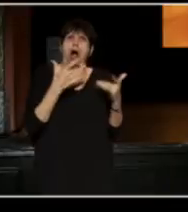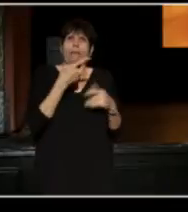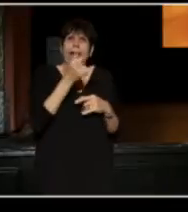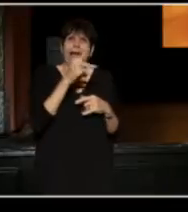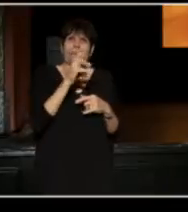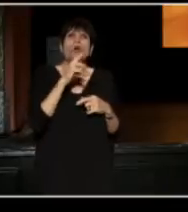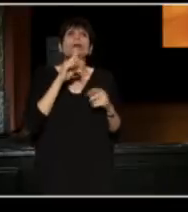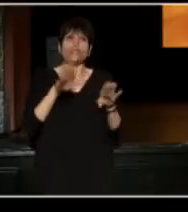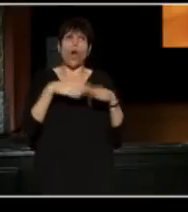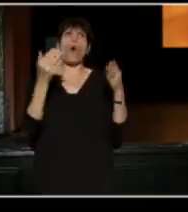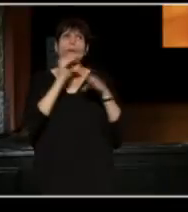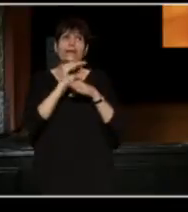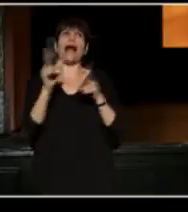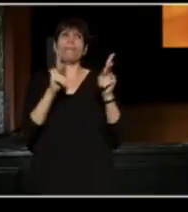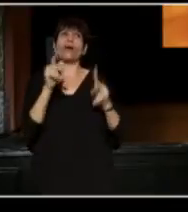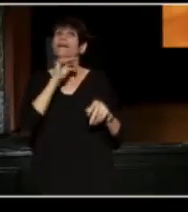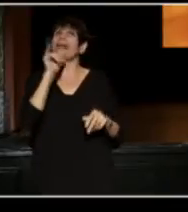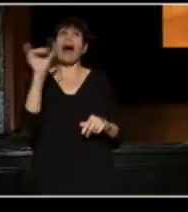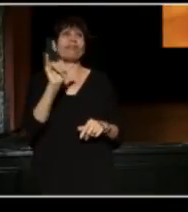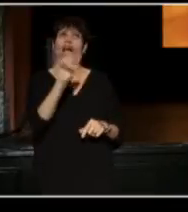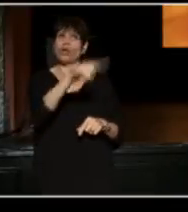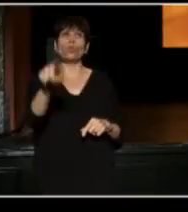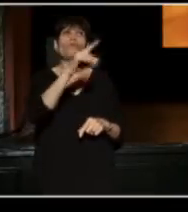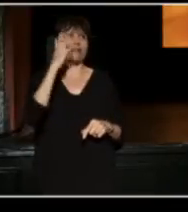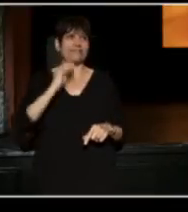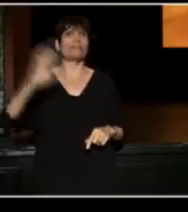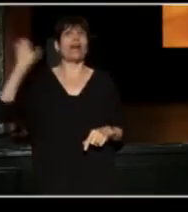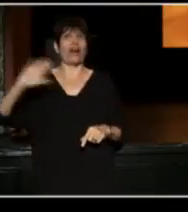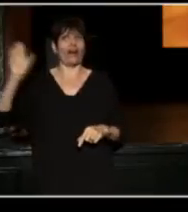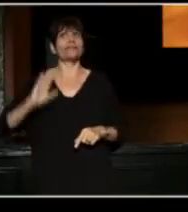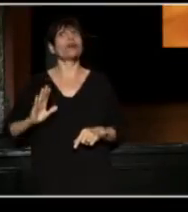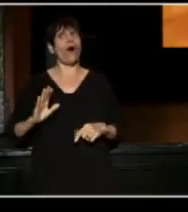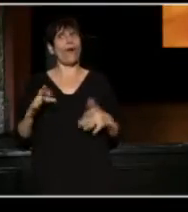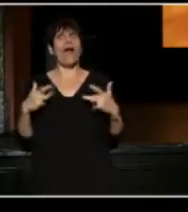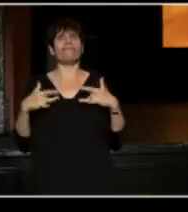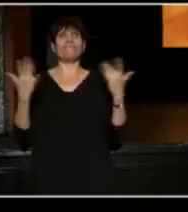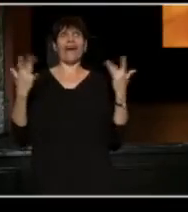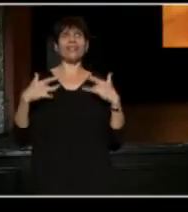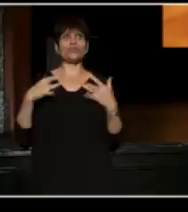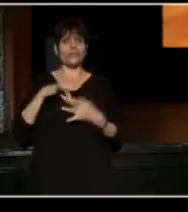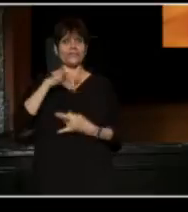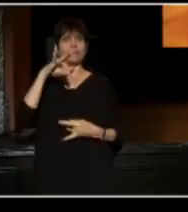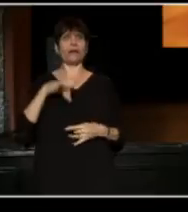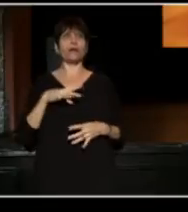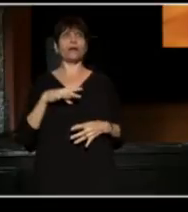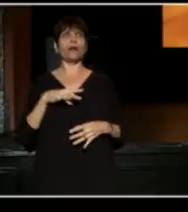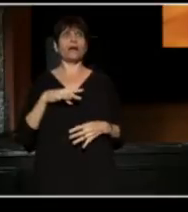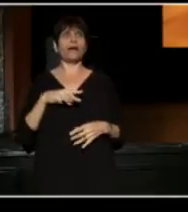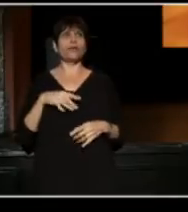I am guessing. So you have to gear up your adventure spirit, you have to nurture your curiosity,